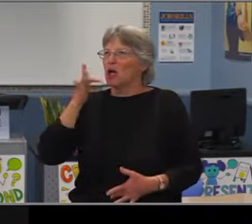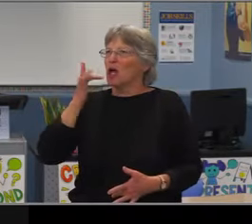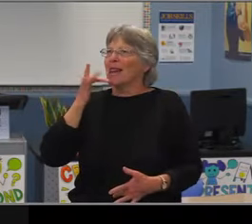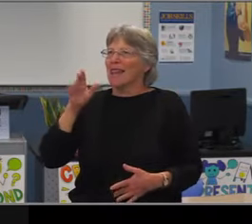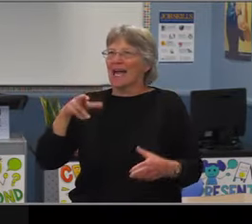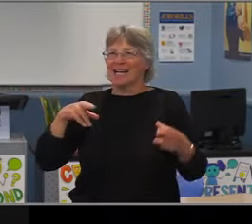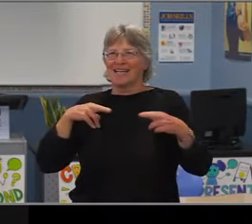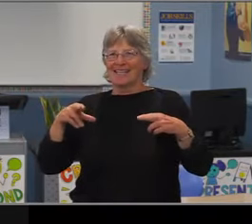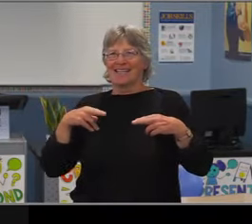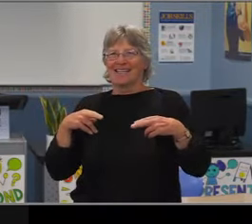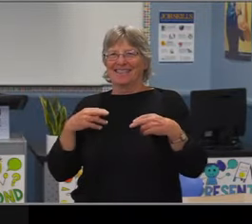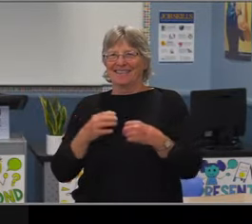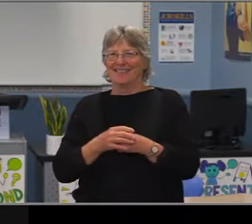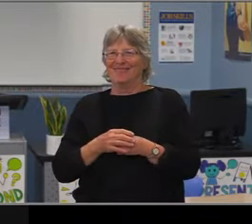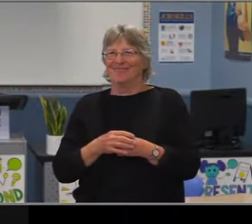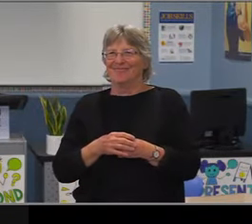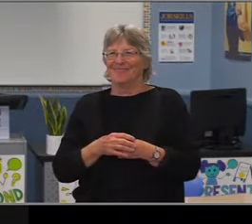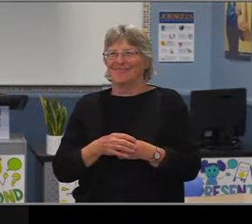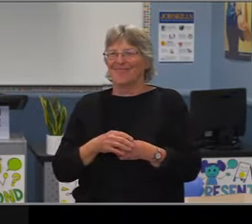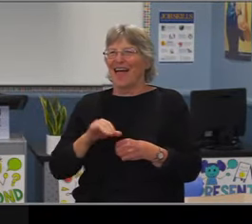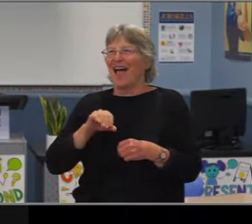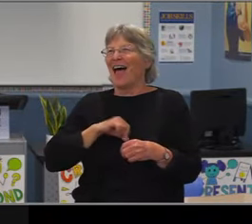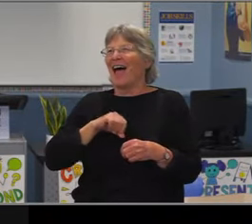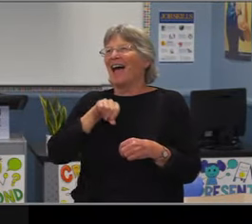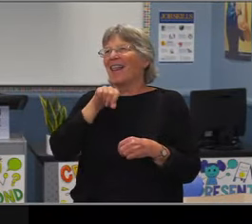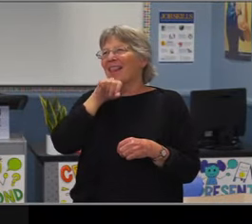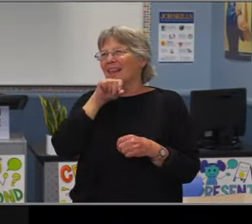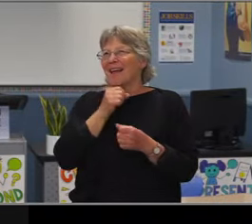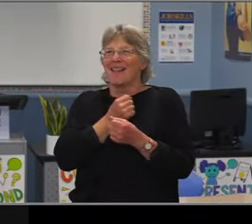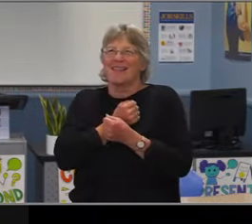Okay. It's hard to move on, but superintendent's report.